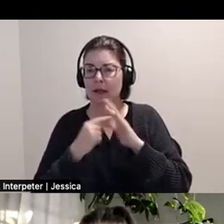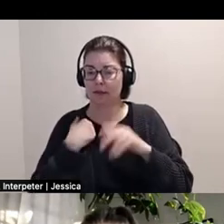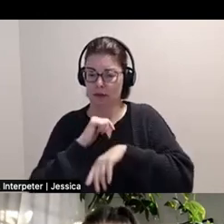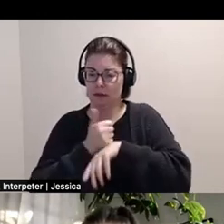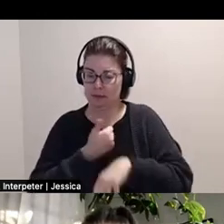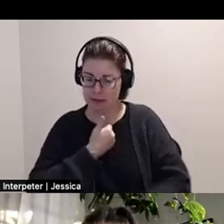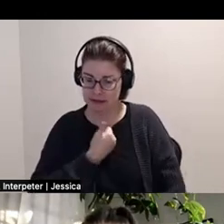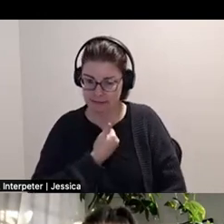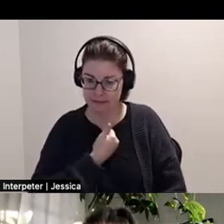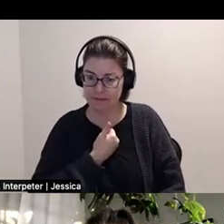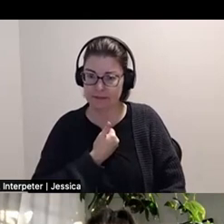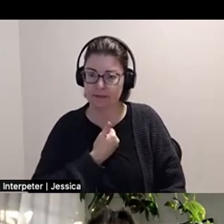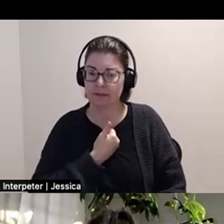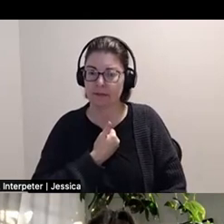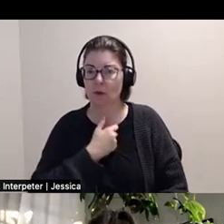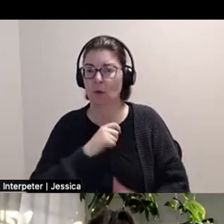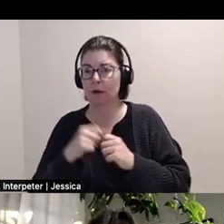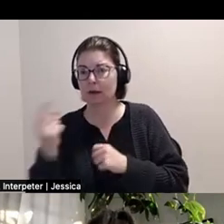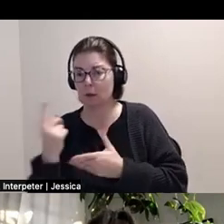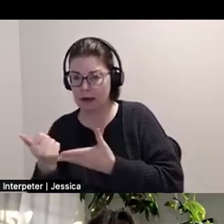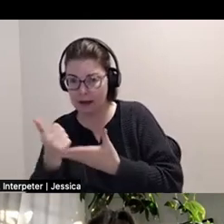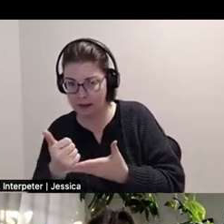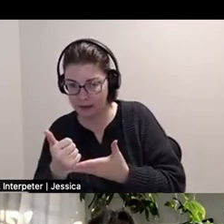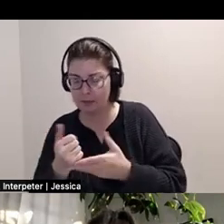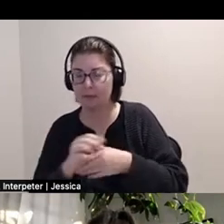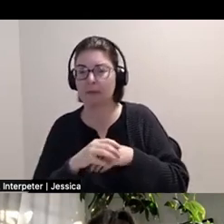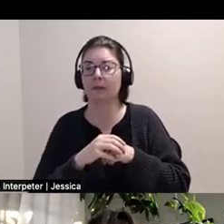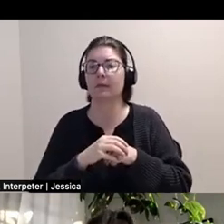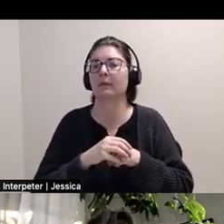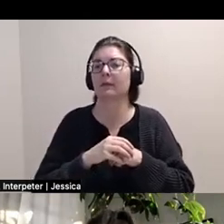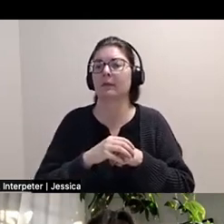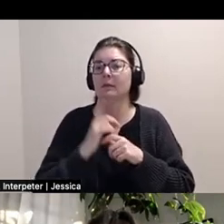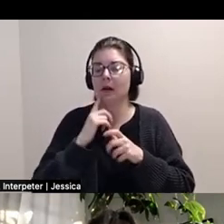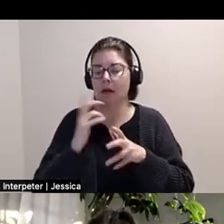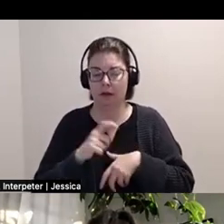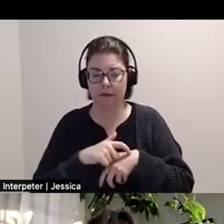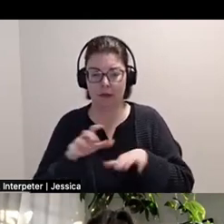or with someone to help me. But I would I would take a lot of time to